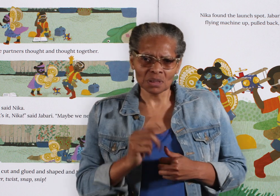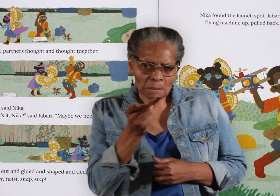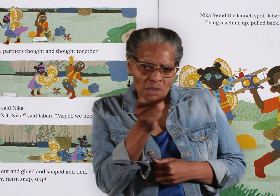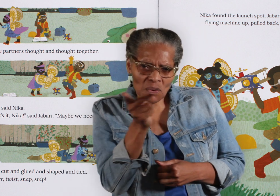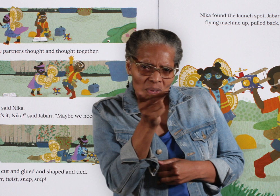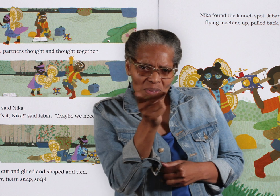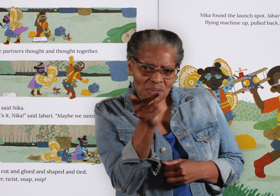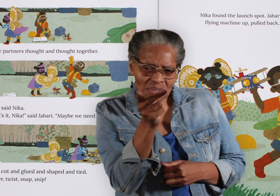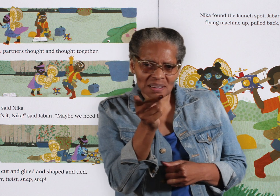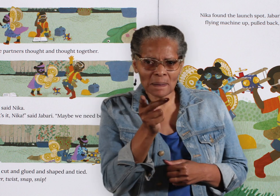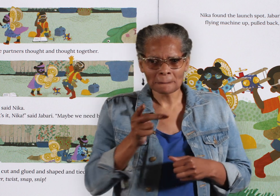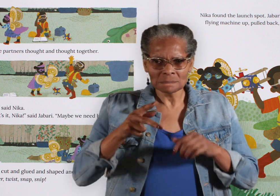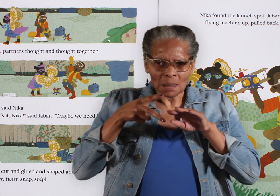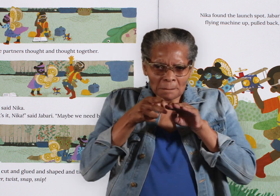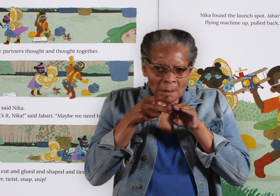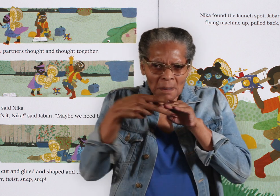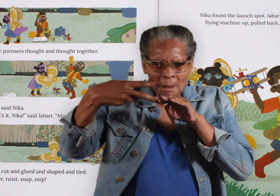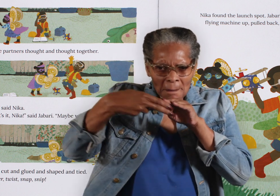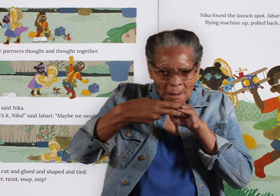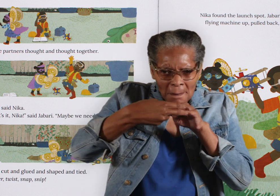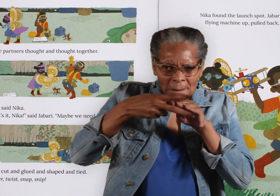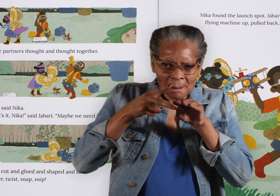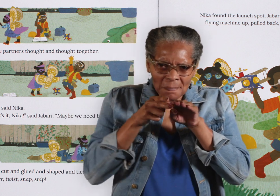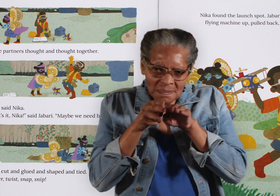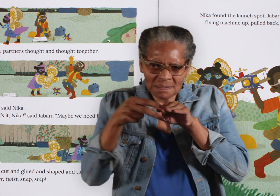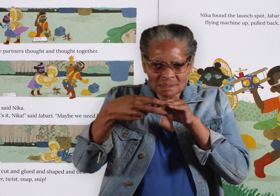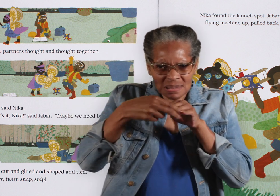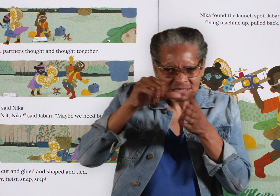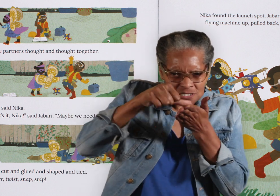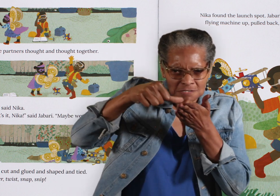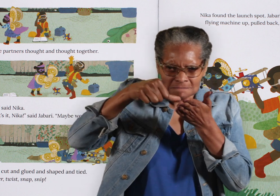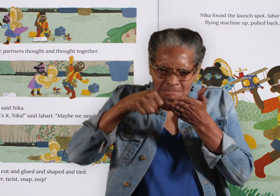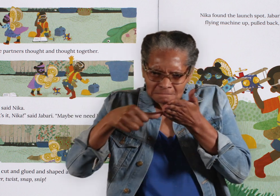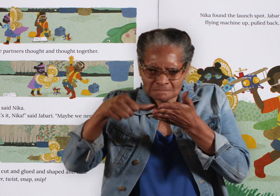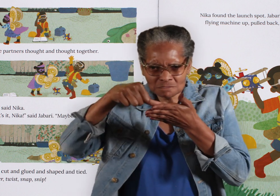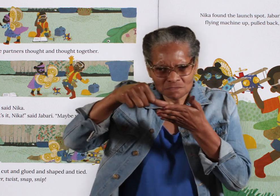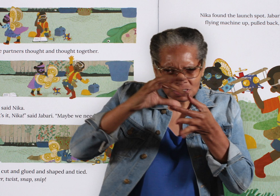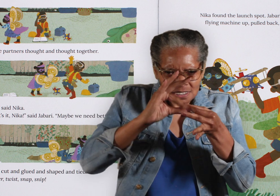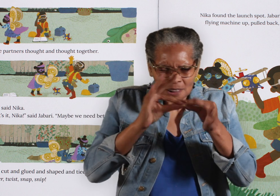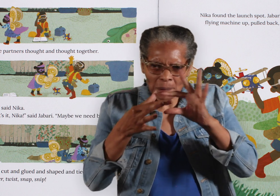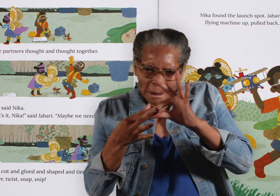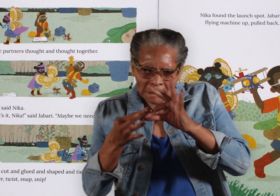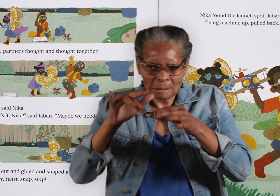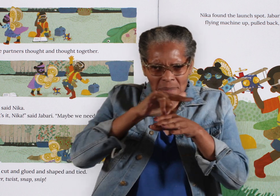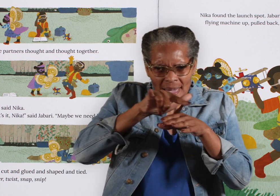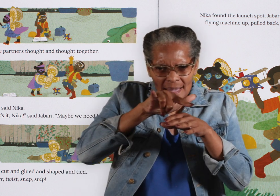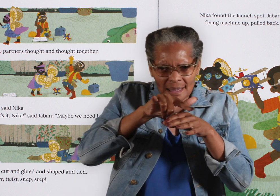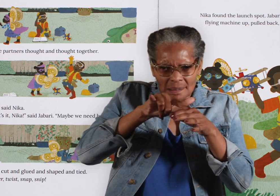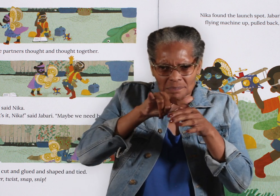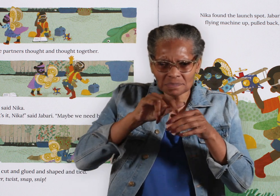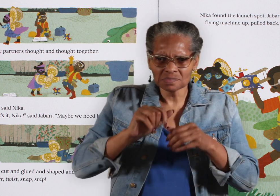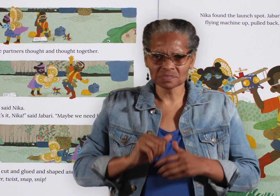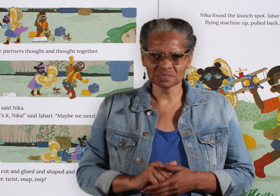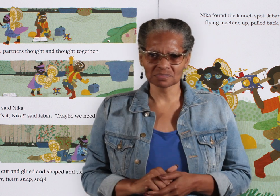They cut and glued and shaped and tied. Tinker, twist, snap, snip.